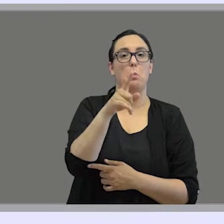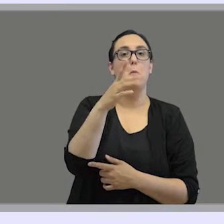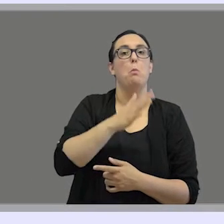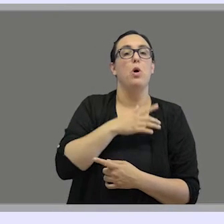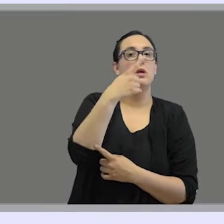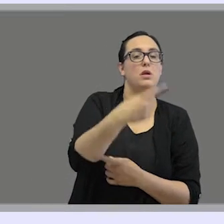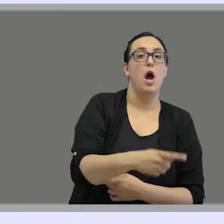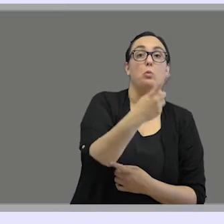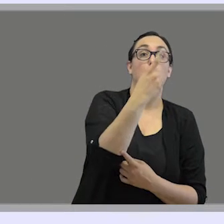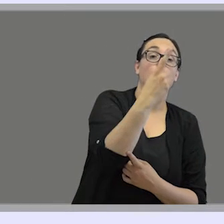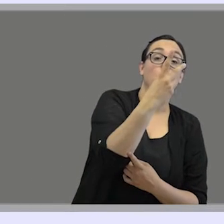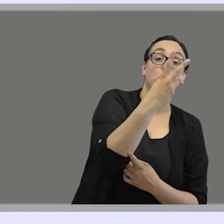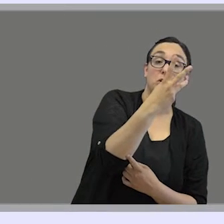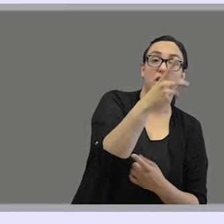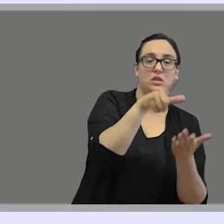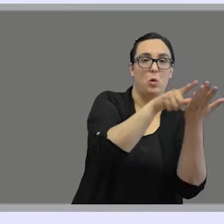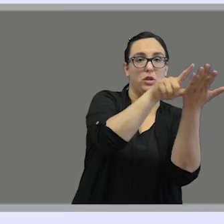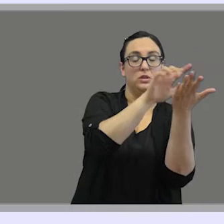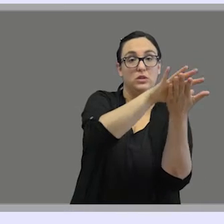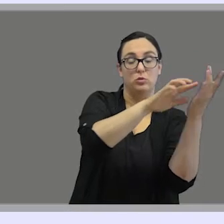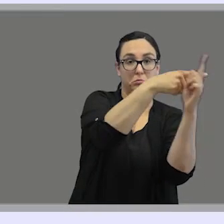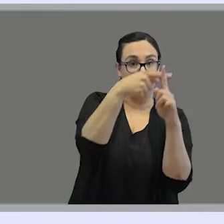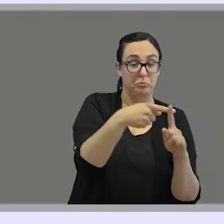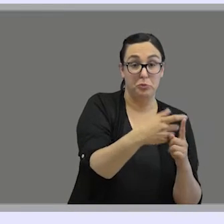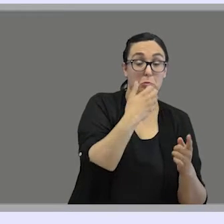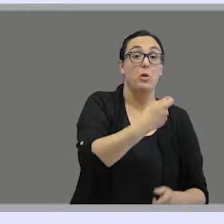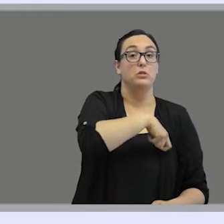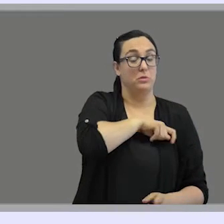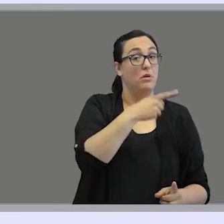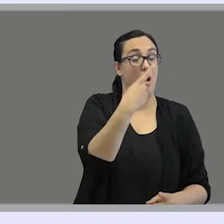which is the case of Spain, that has two distinct sign languages,